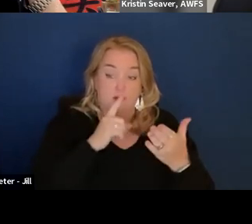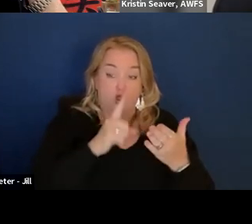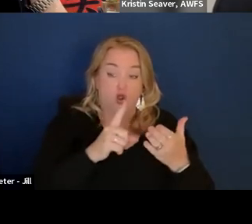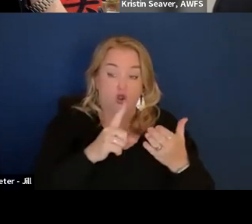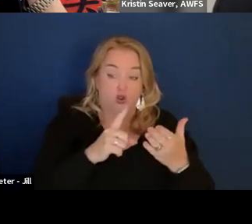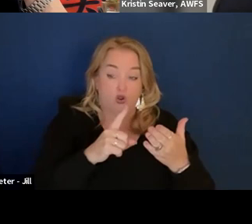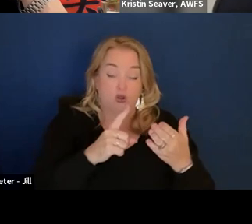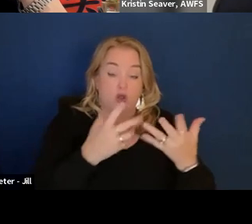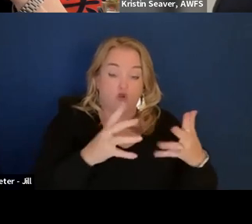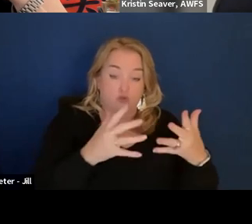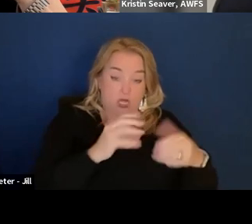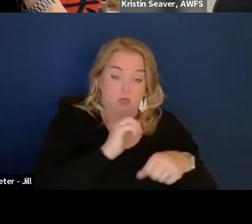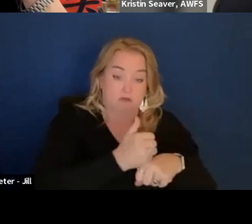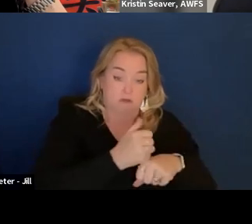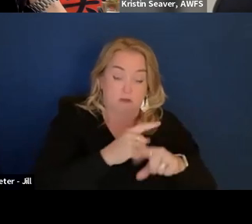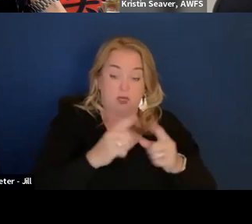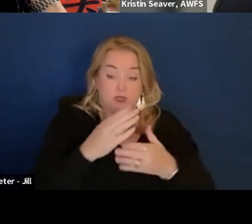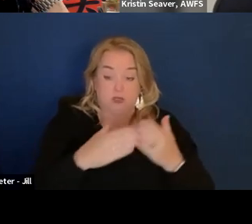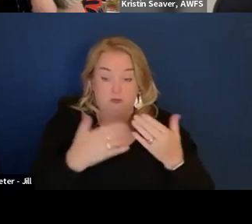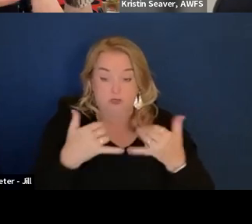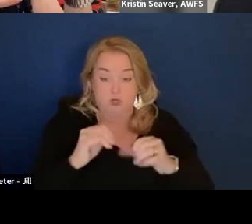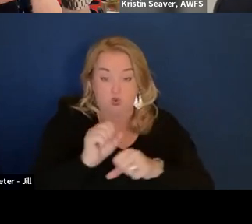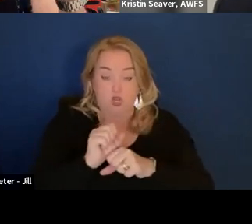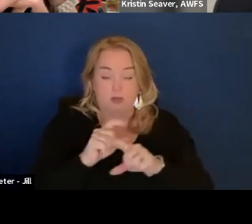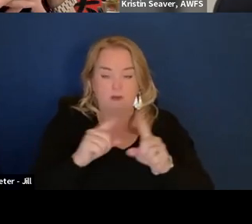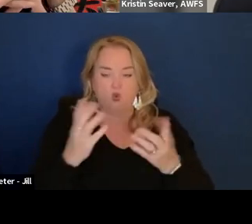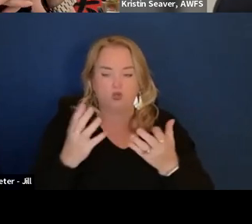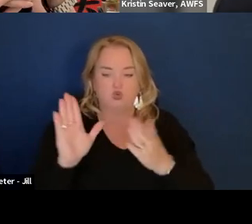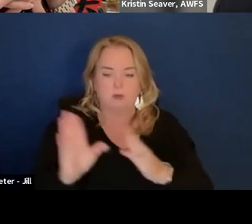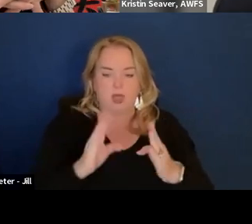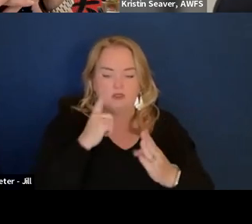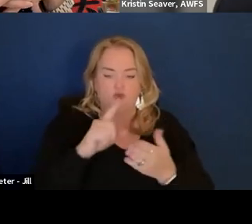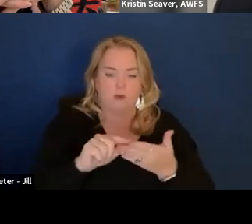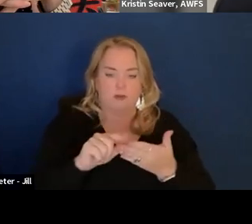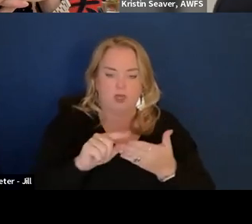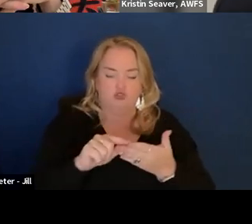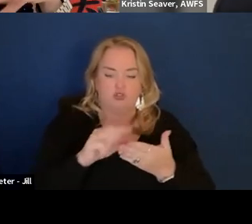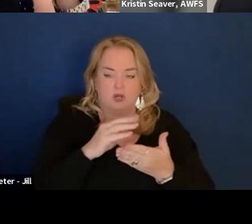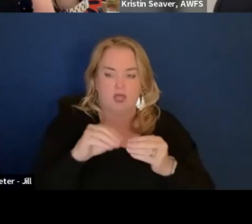What are your plans for publication and dissemination more widely?